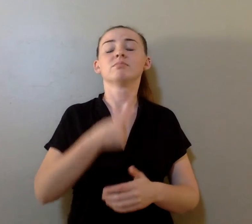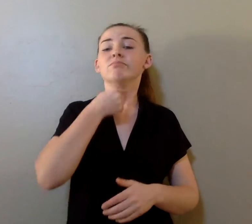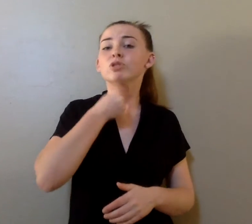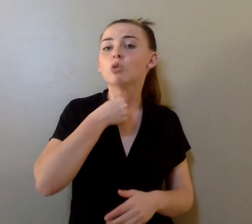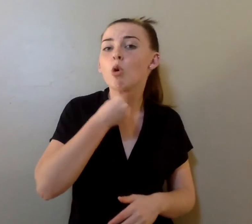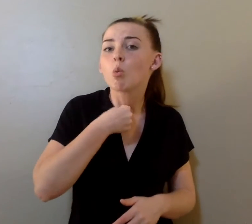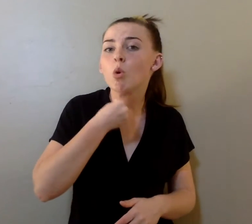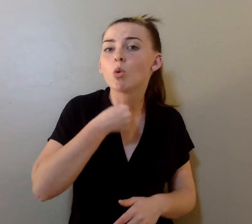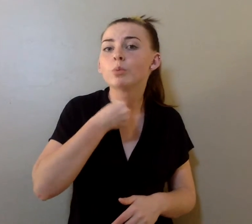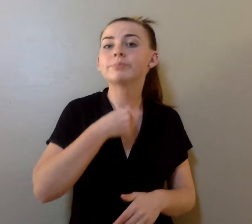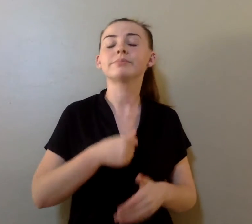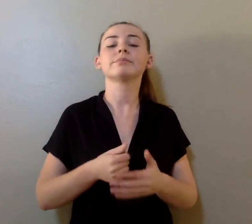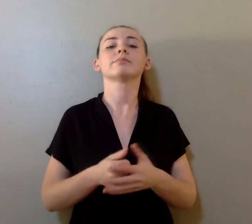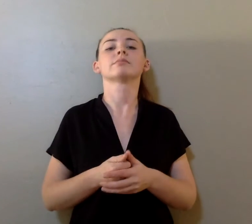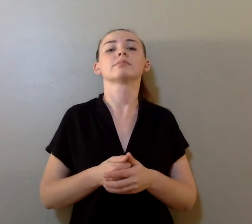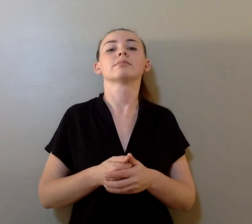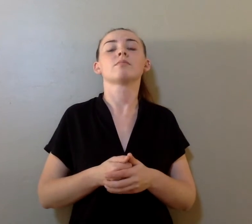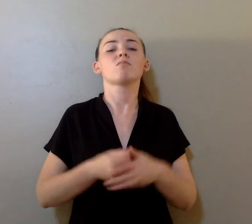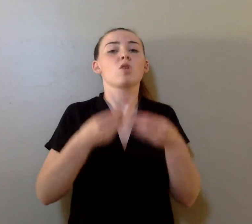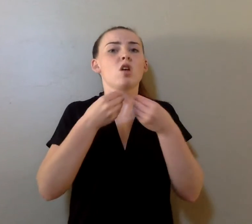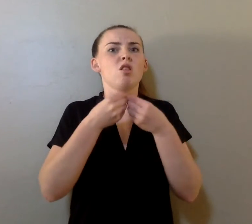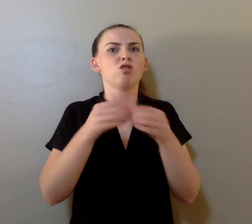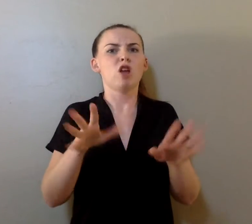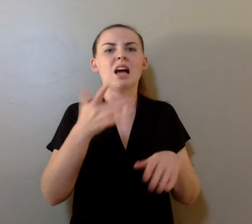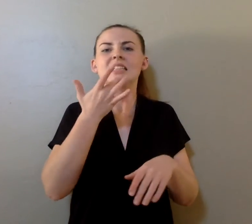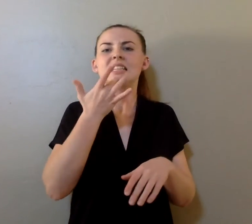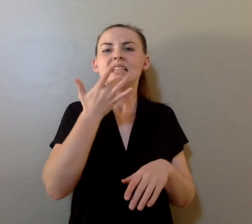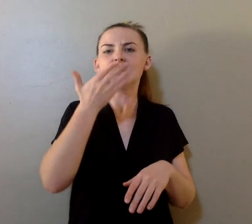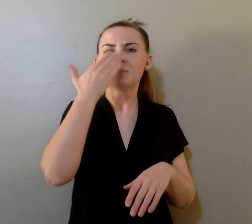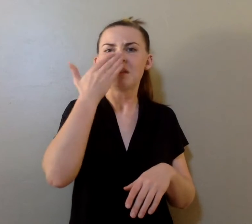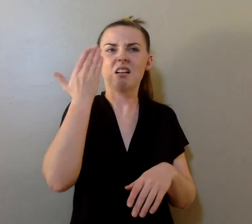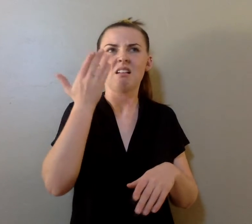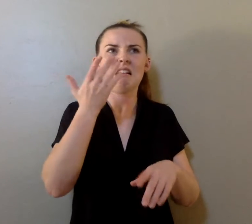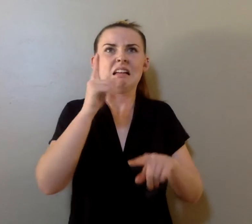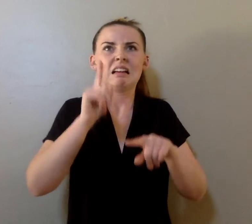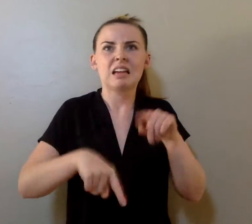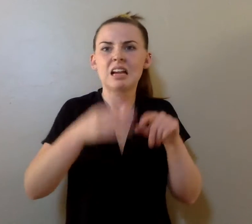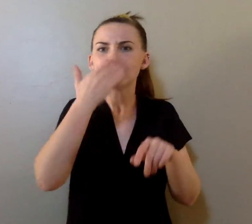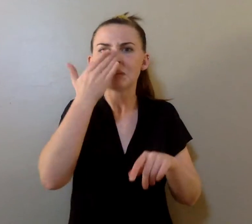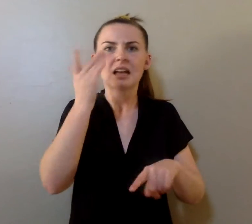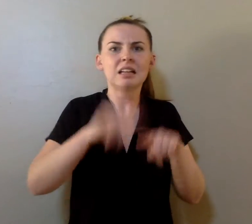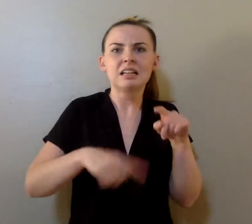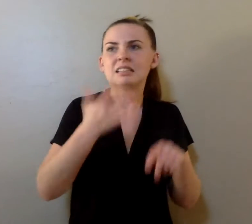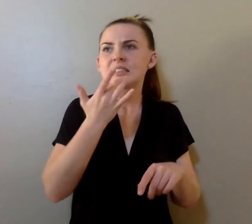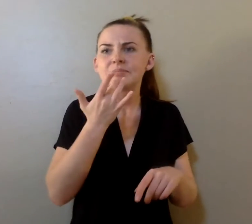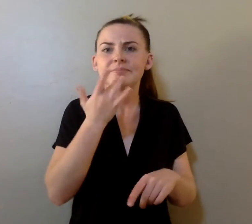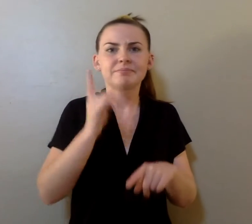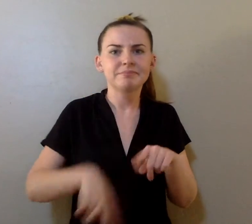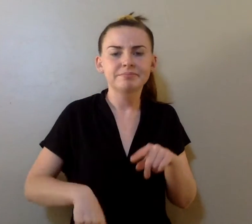3) Sore throat 4) New loss of taste and smell